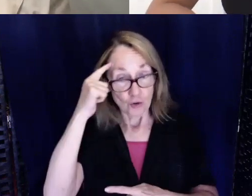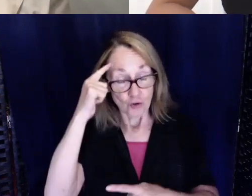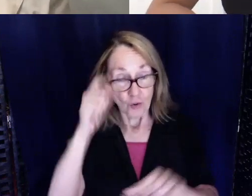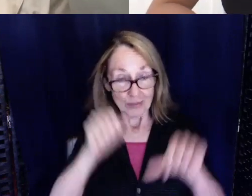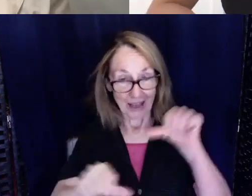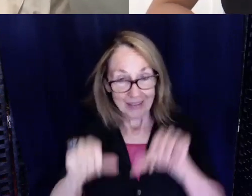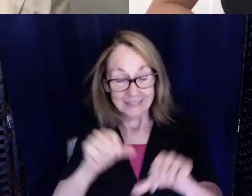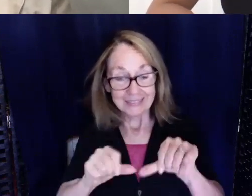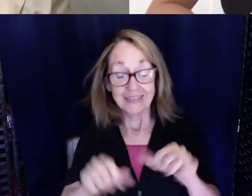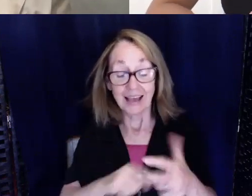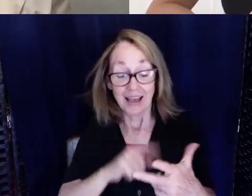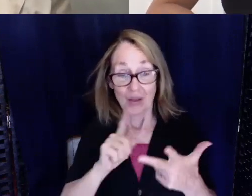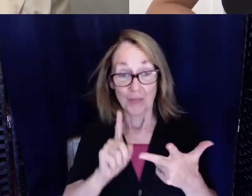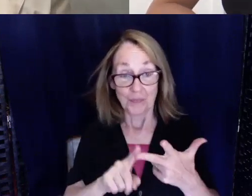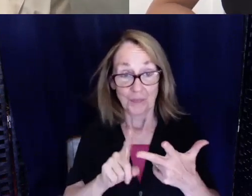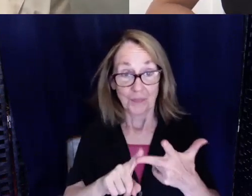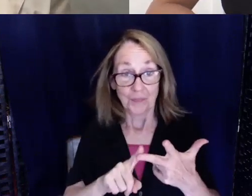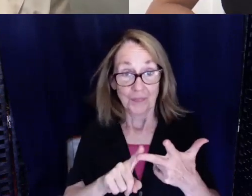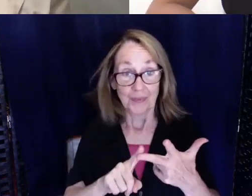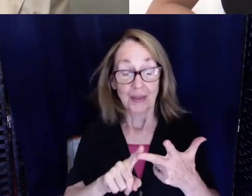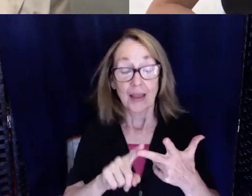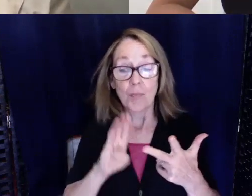Then a second bachelor's in nursing and